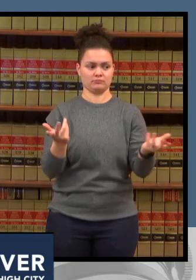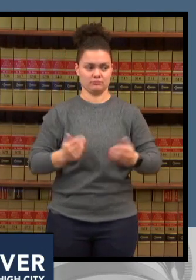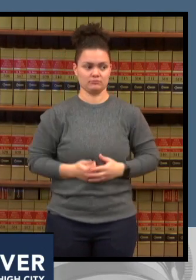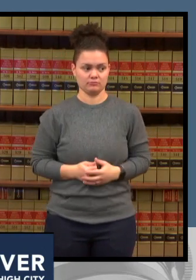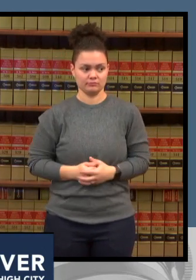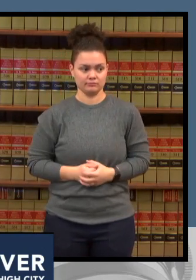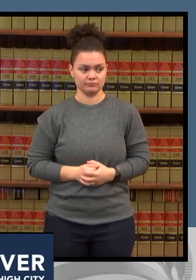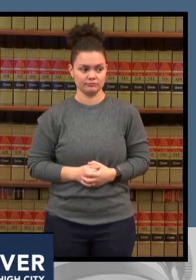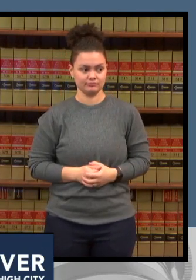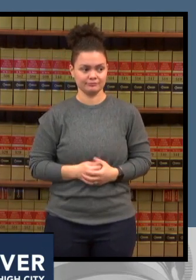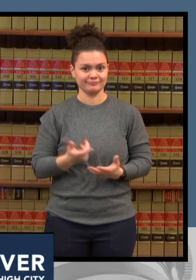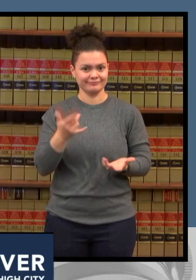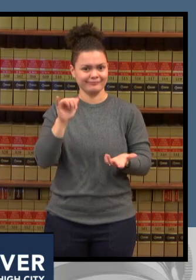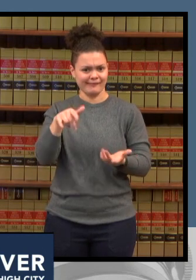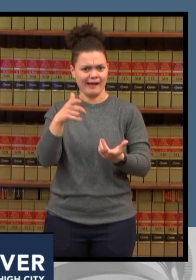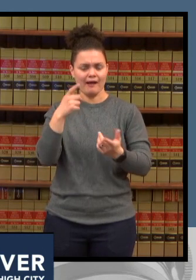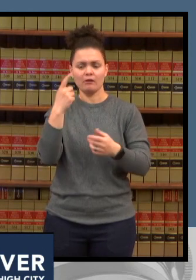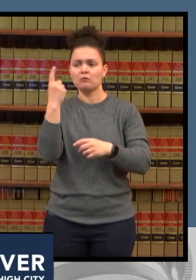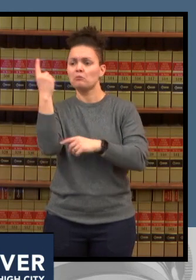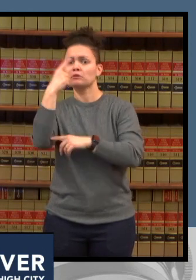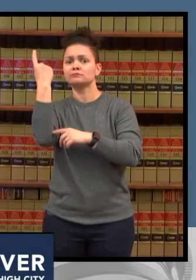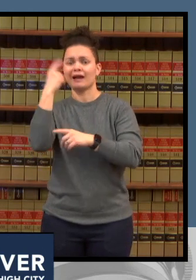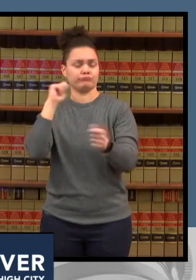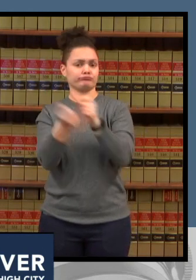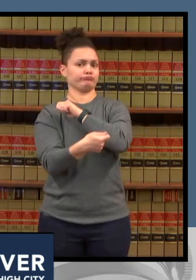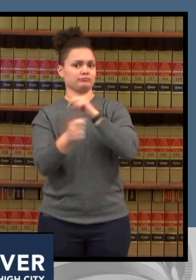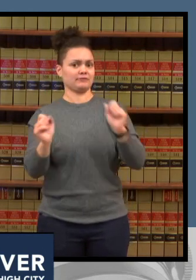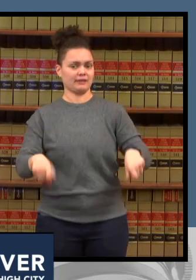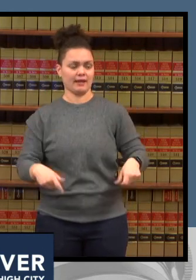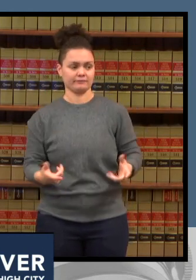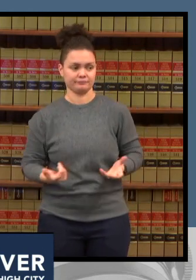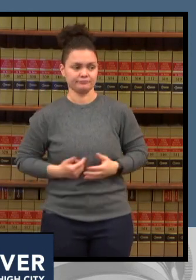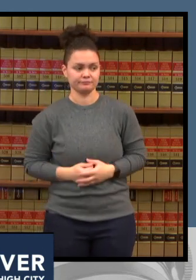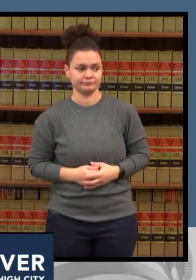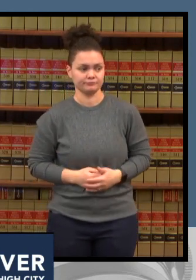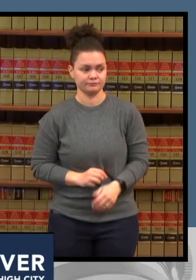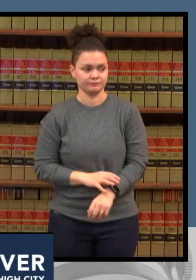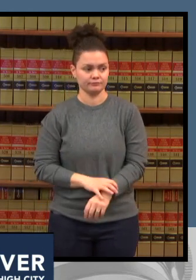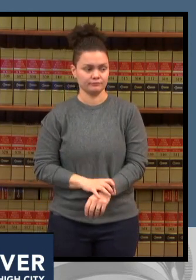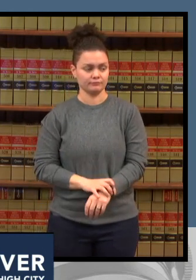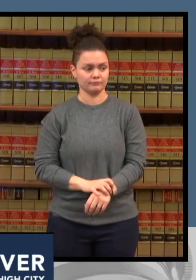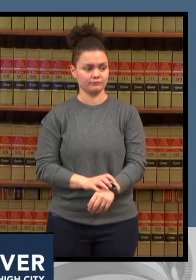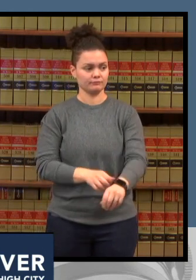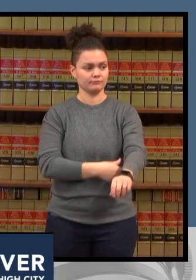and i can tell you that of the half a dozen or so healthcare hospitals in the city of denver